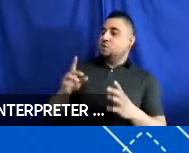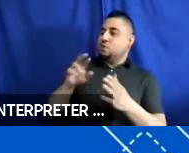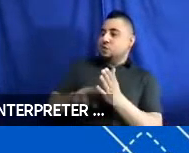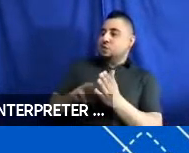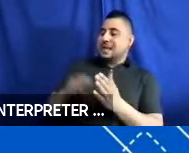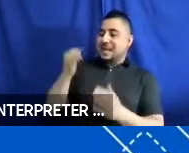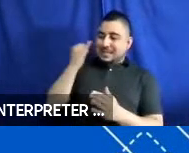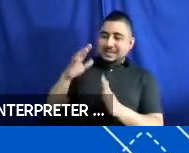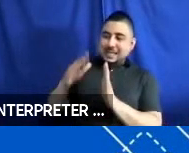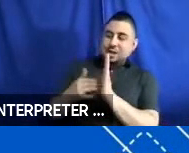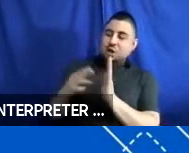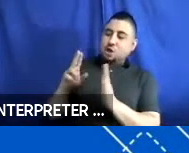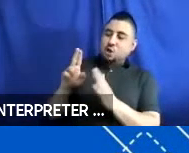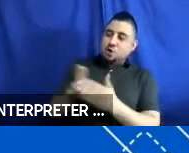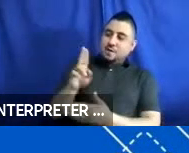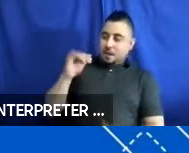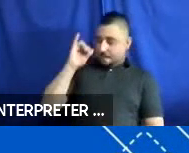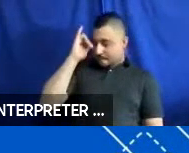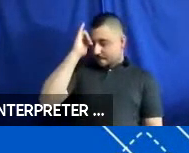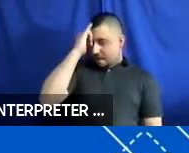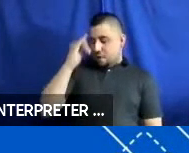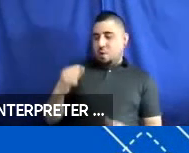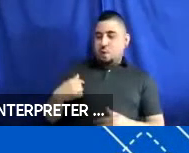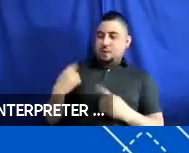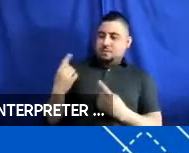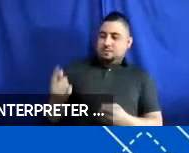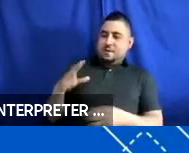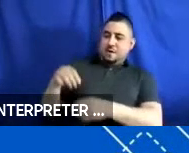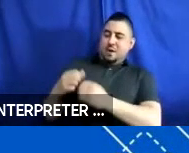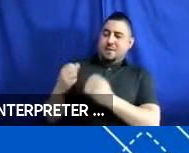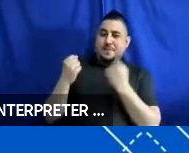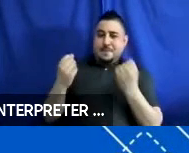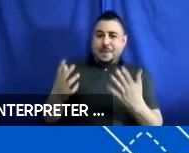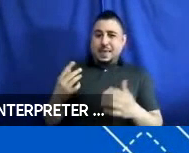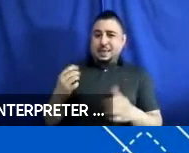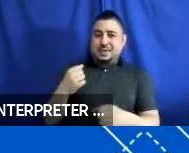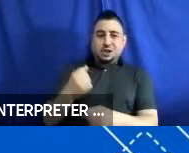the University of Buffalo where we have been engaged in over a decade of research related